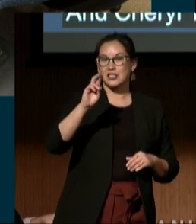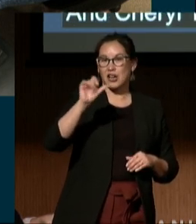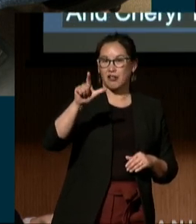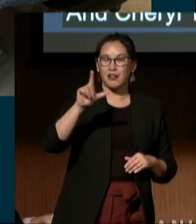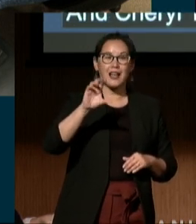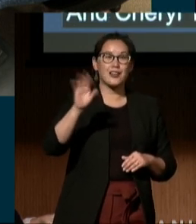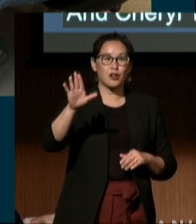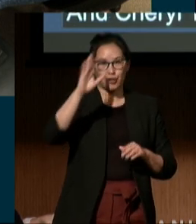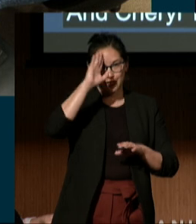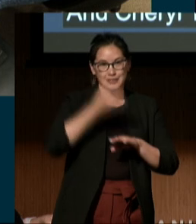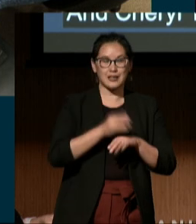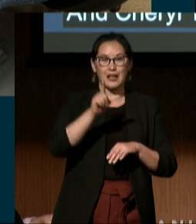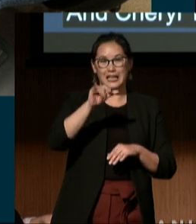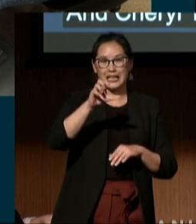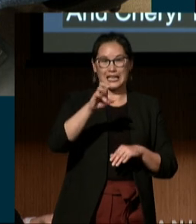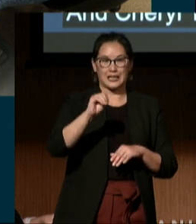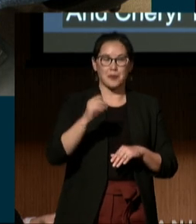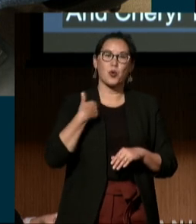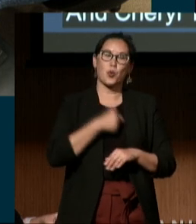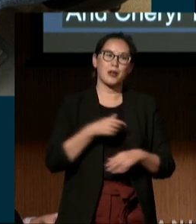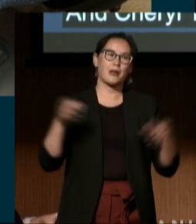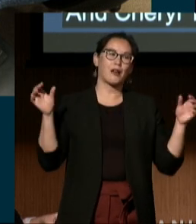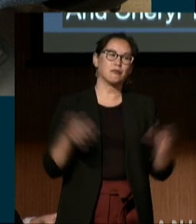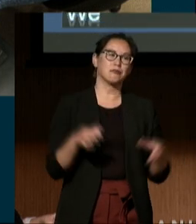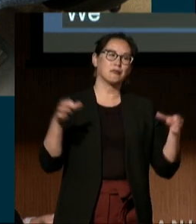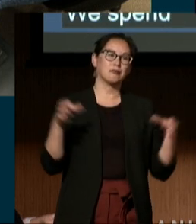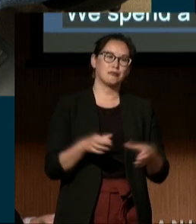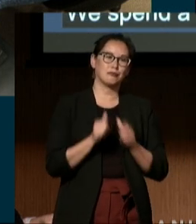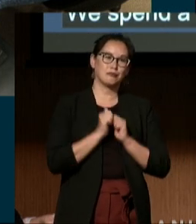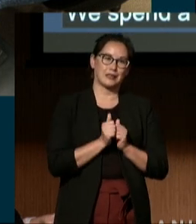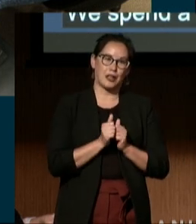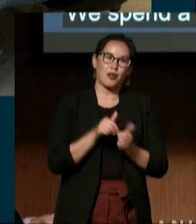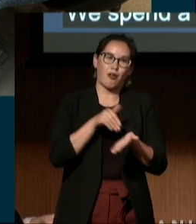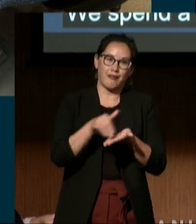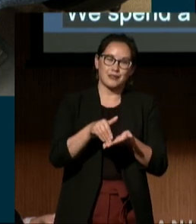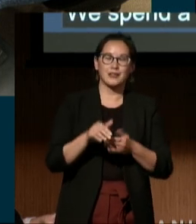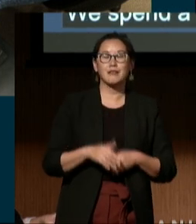We spend a lot of time together. Like my colleagues, I've had the pleasure of meeting